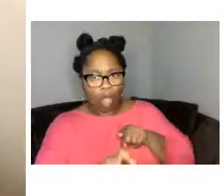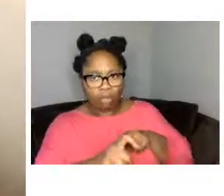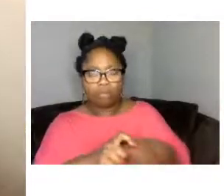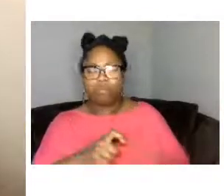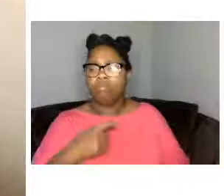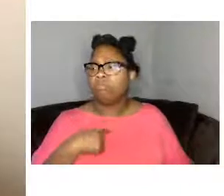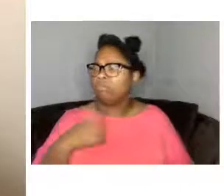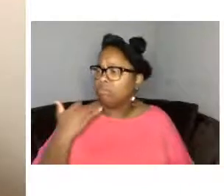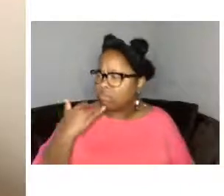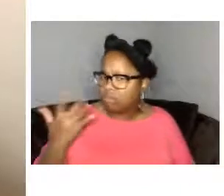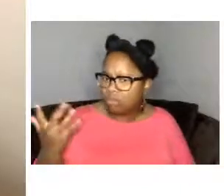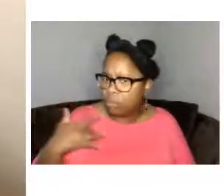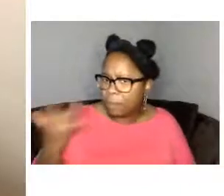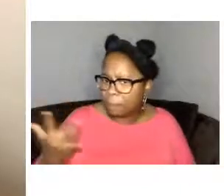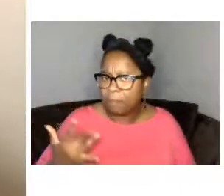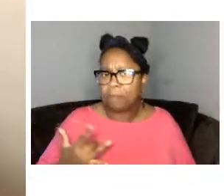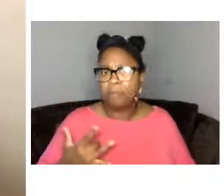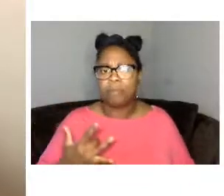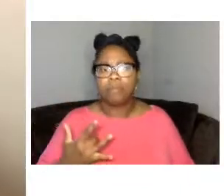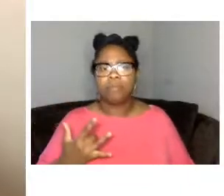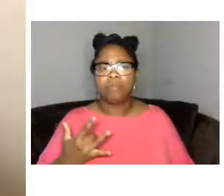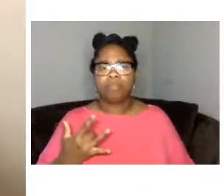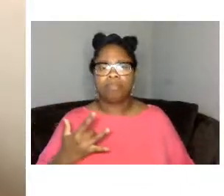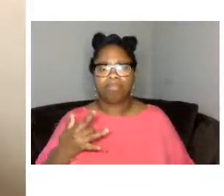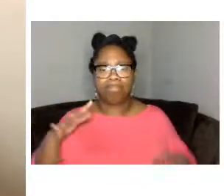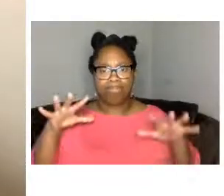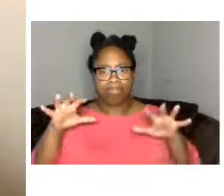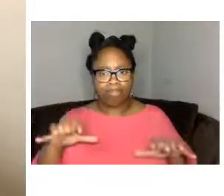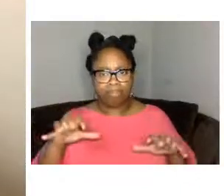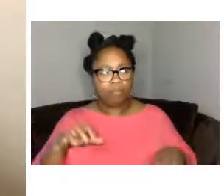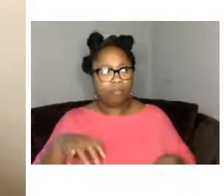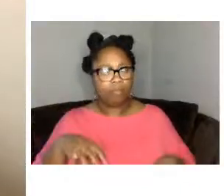have a strong support system but he had a tremendous amount of work